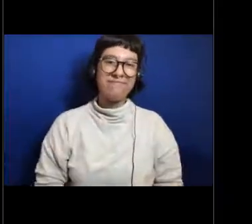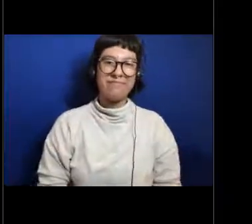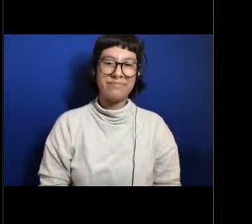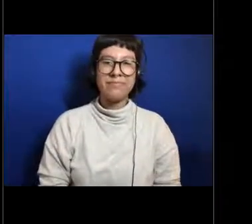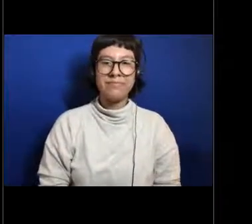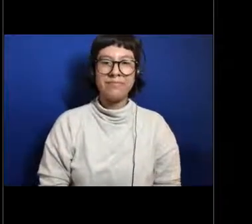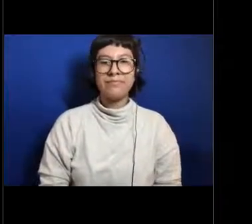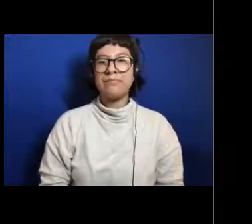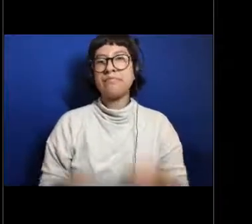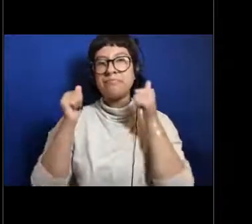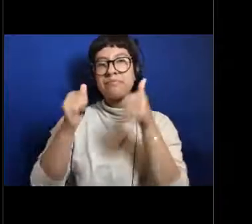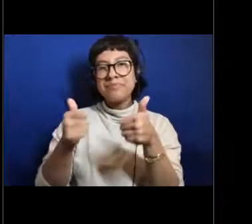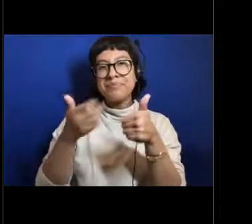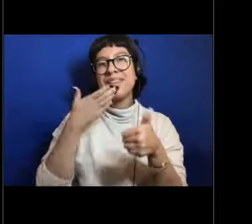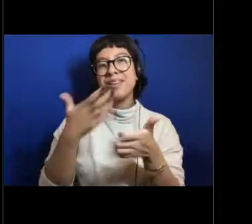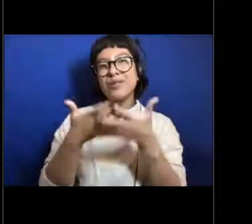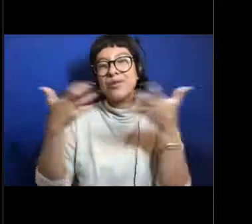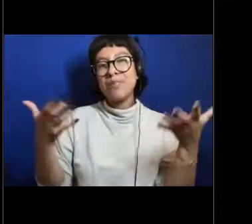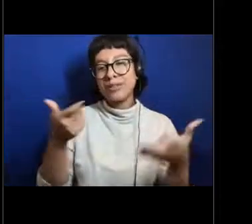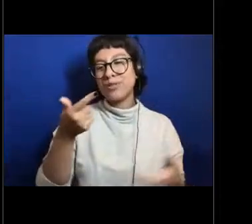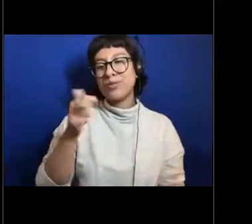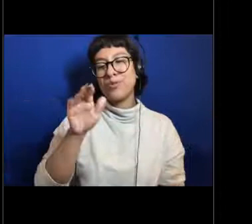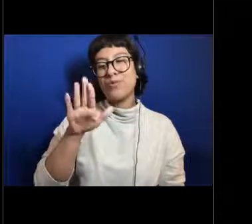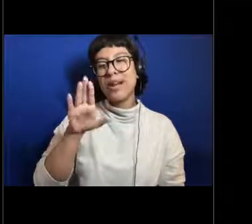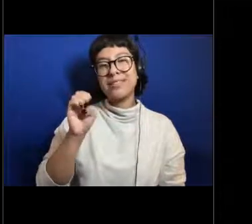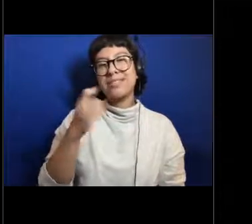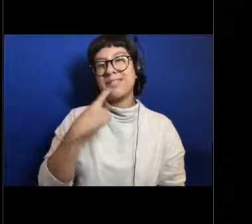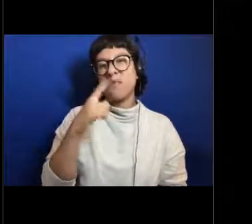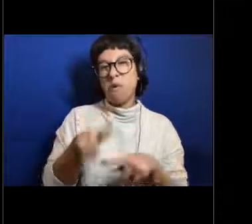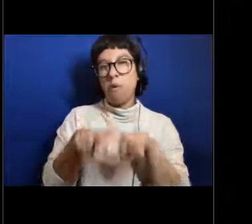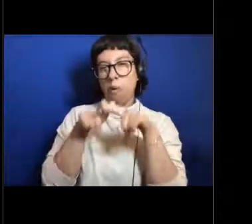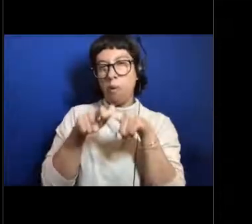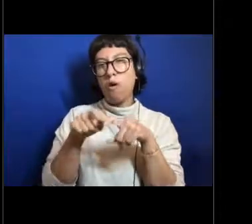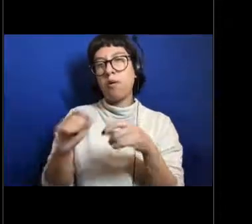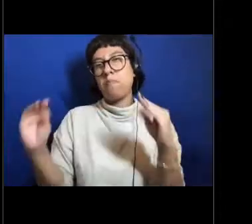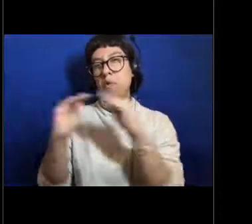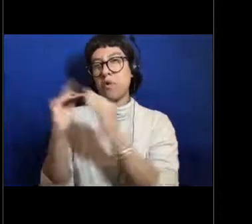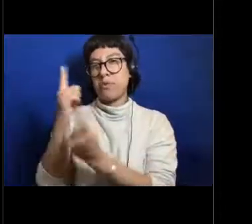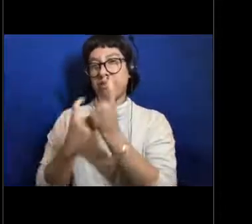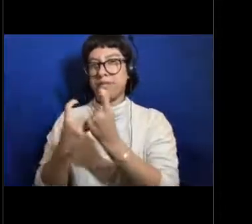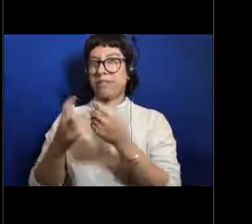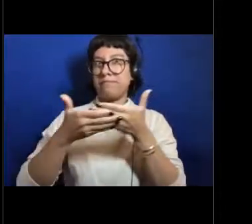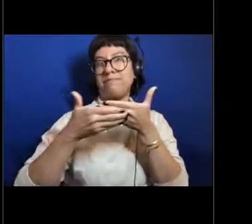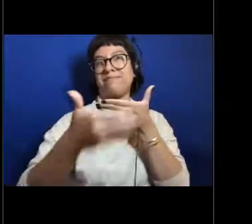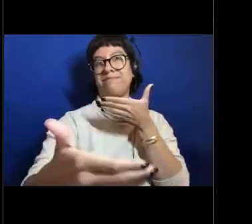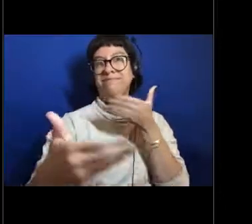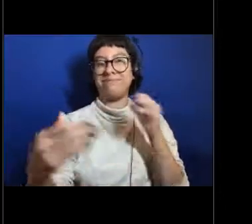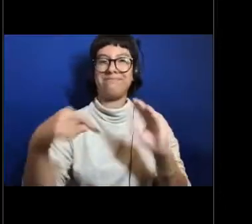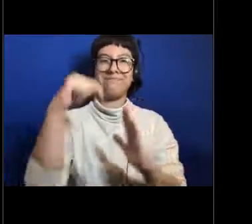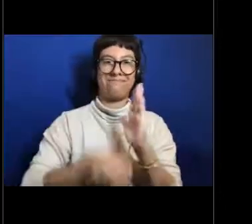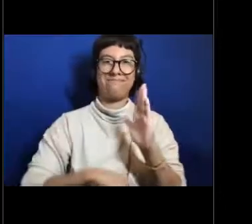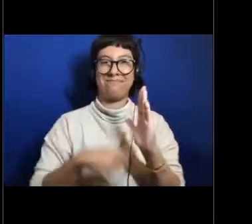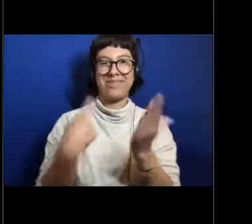[Grace] Excellent, well thank you so much for that. I'm going to hold on to the rest of the questions because I know you have a lot of really interesting things to show us.